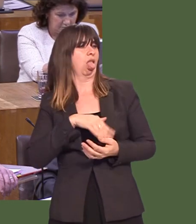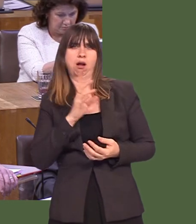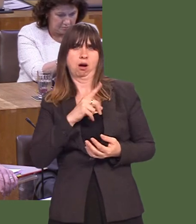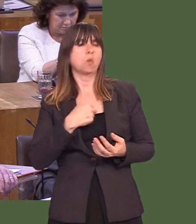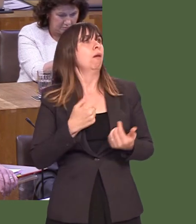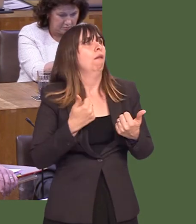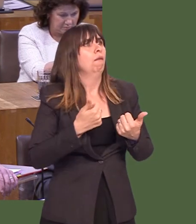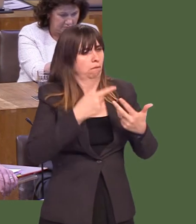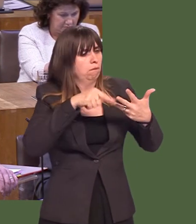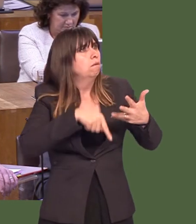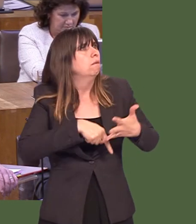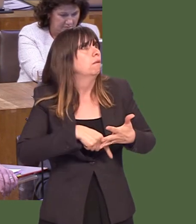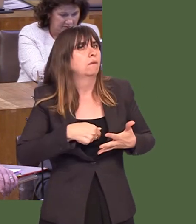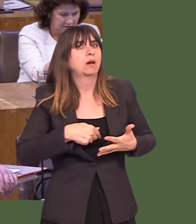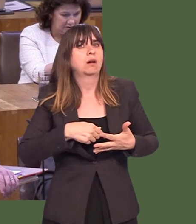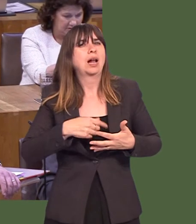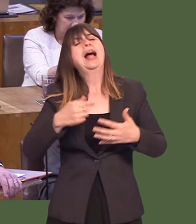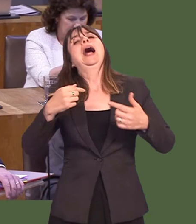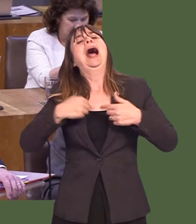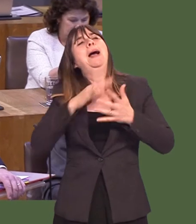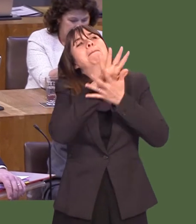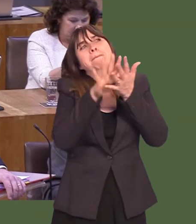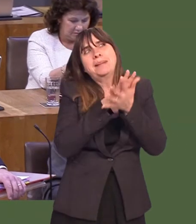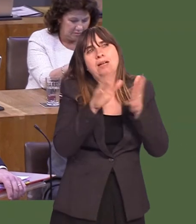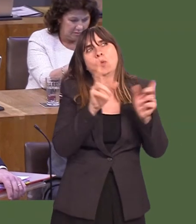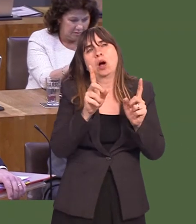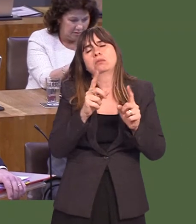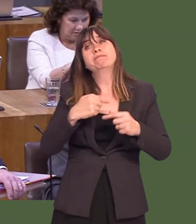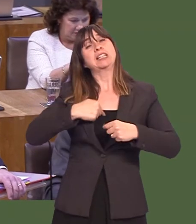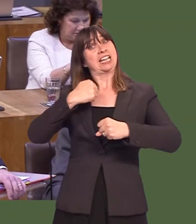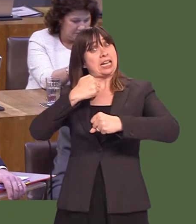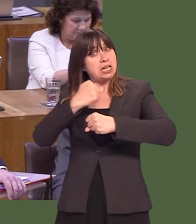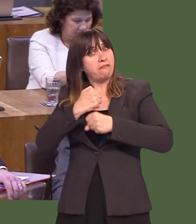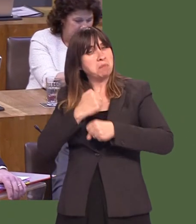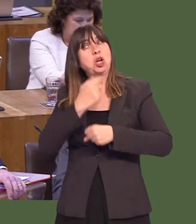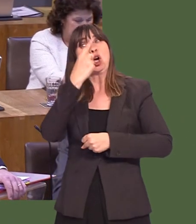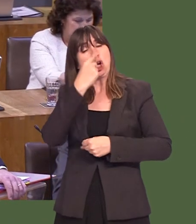The issue for me was: was there anything else that we could do as a Government that would